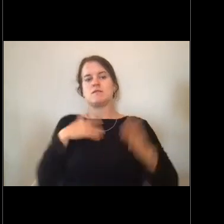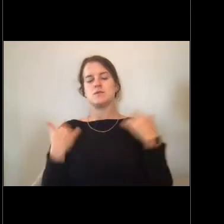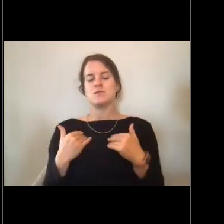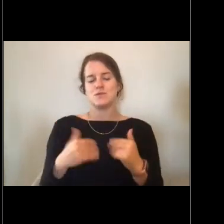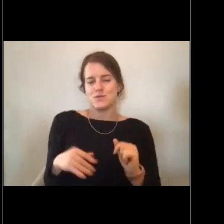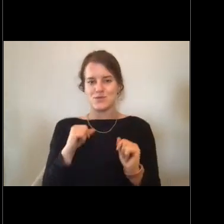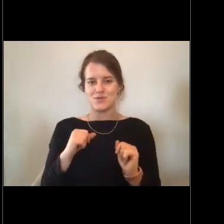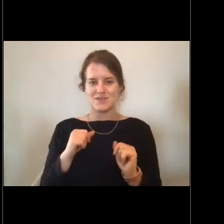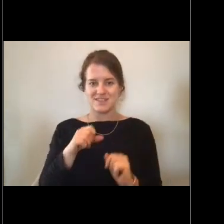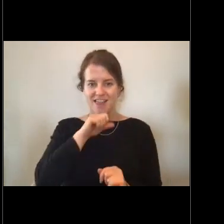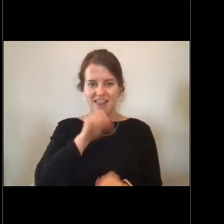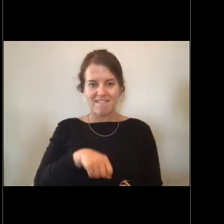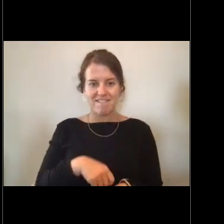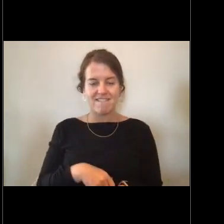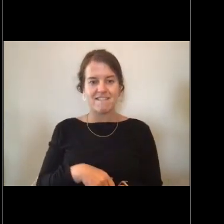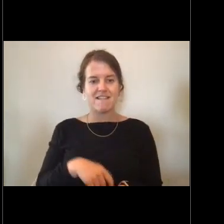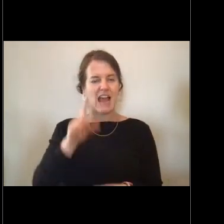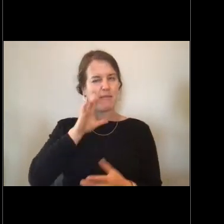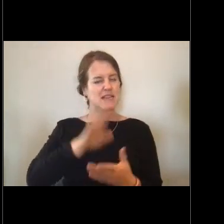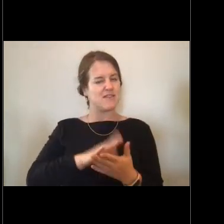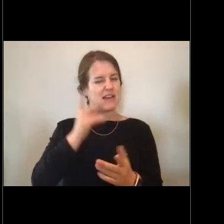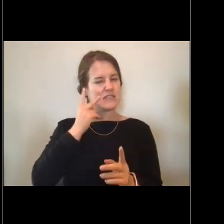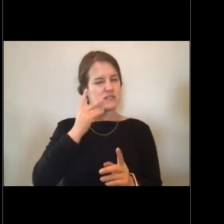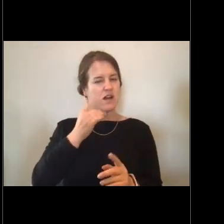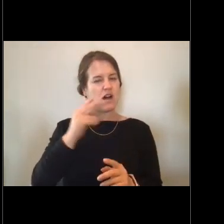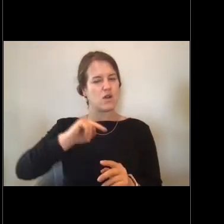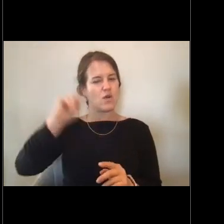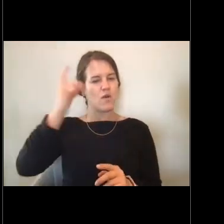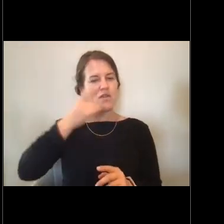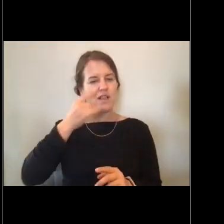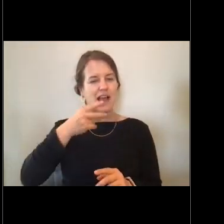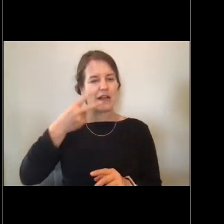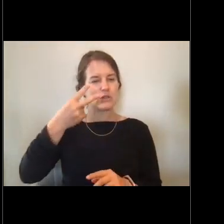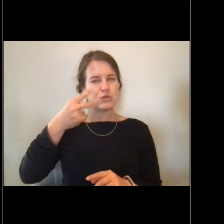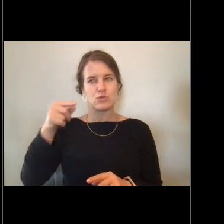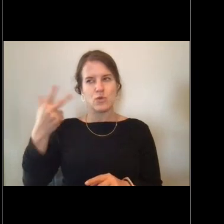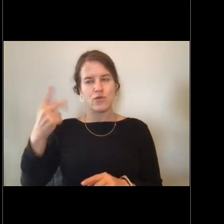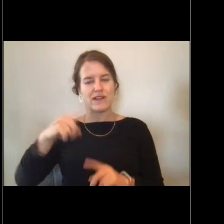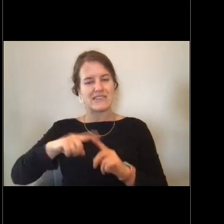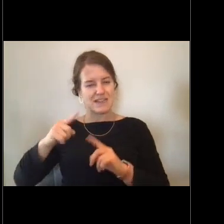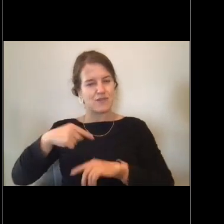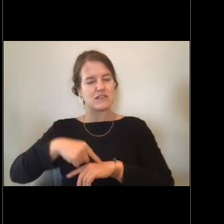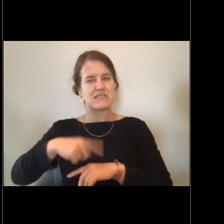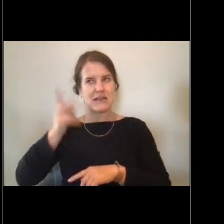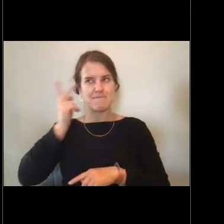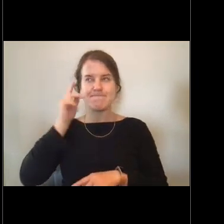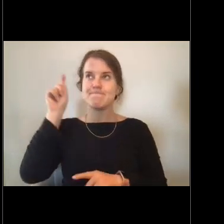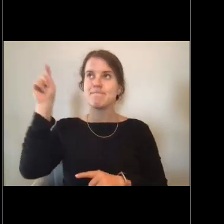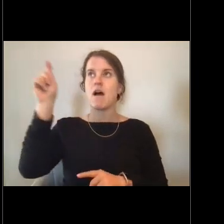I think we saw the Aurora two or three times this last year on the Oscar Dyson.